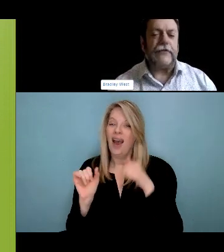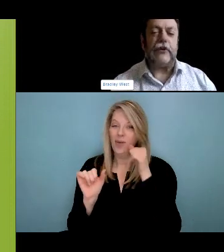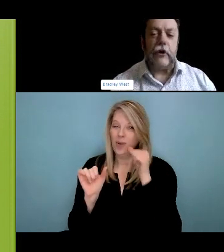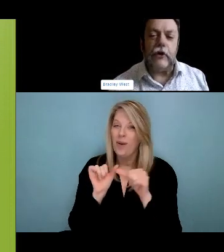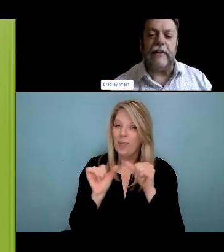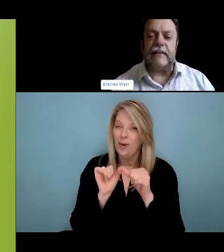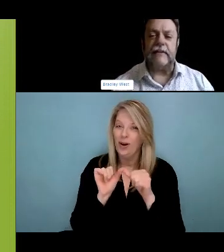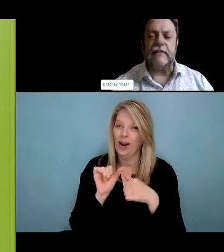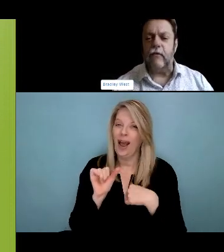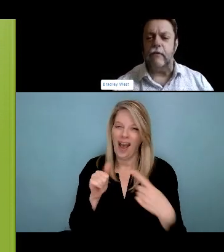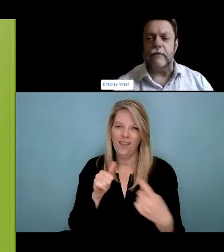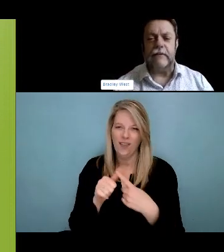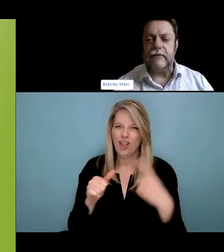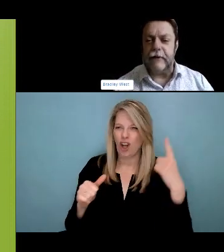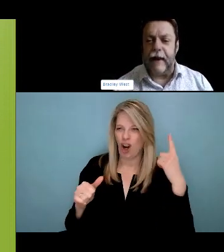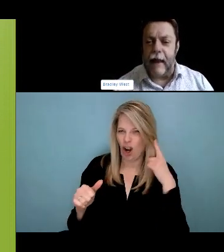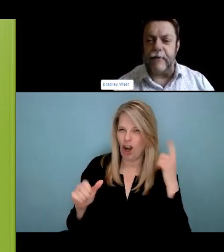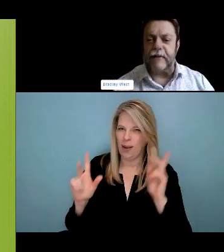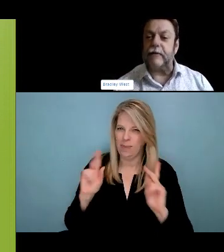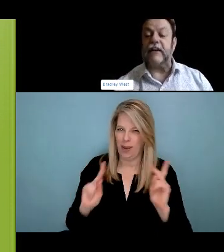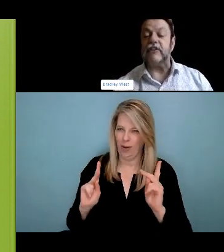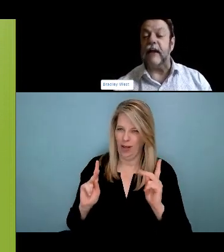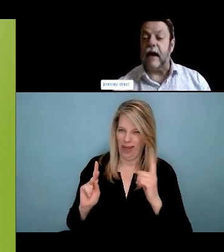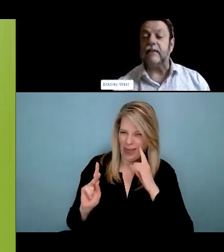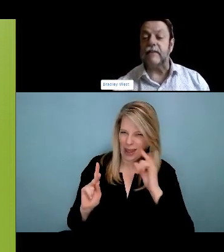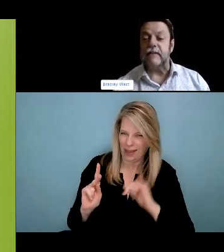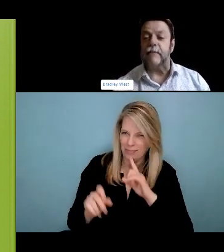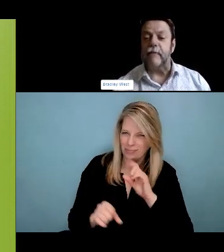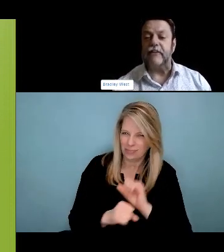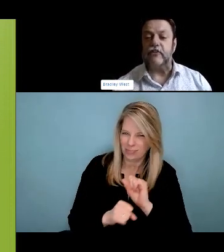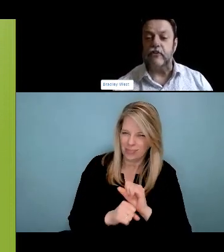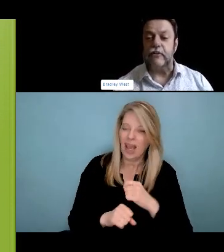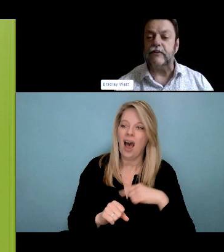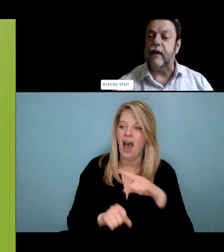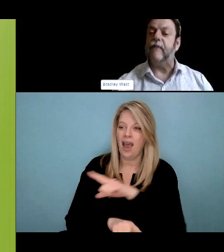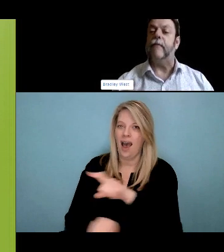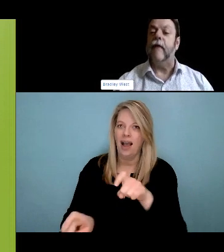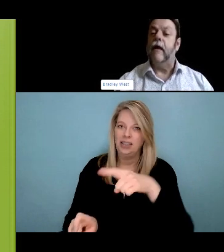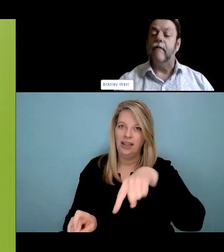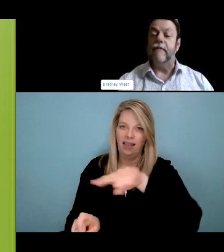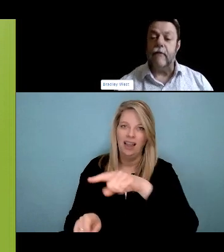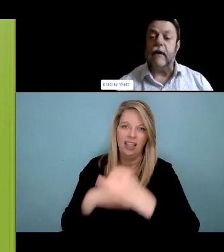community about harm reduction I think is a really important step for us to start moving towards that goal as a city. So any questions from the audience?